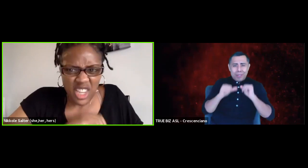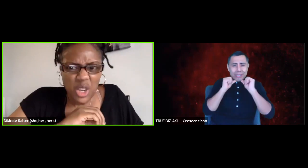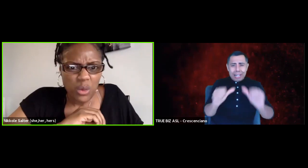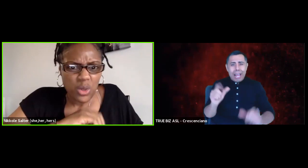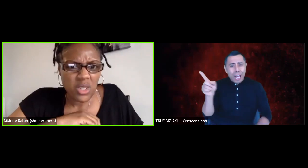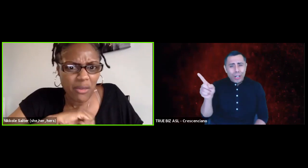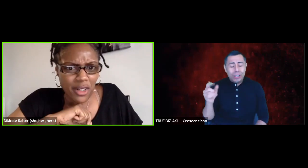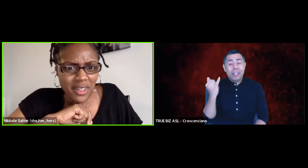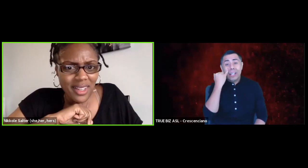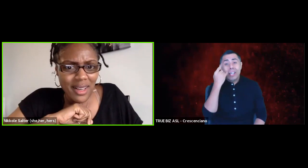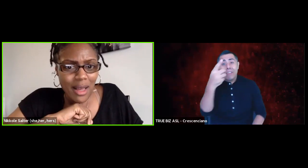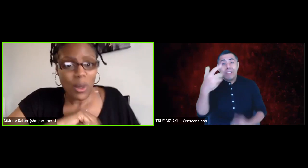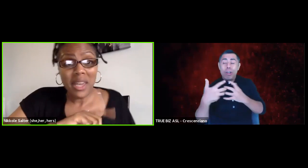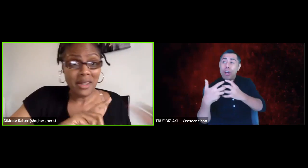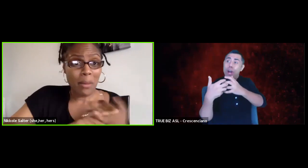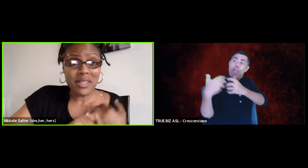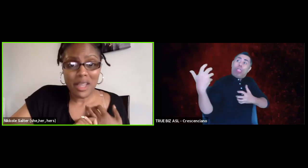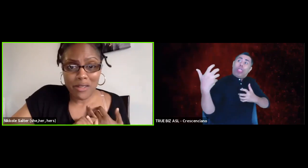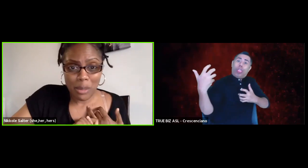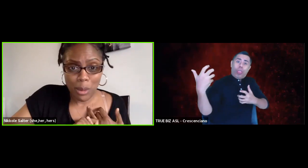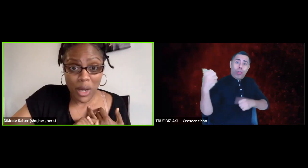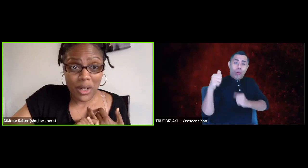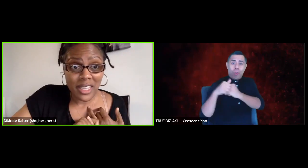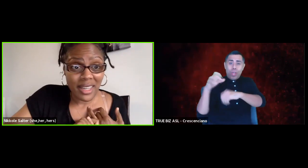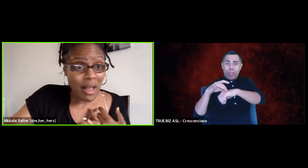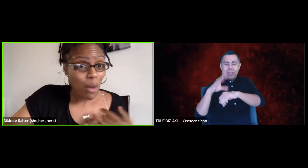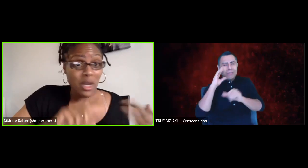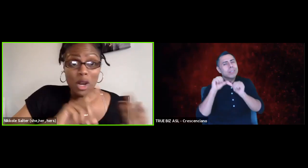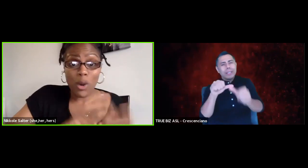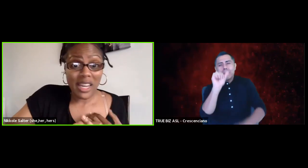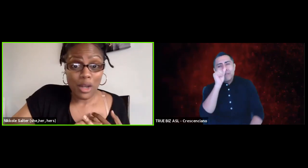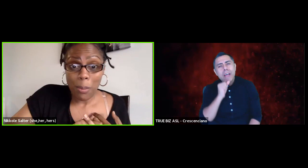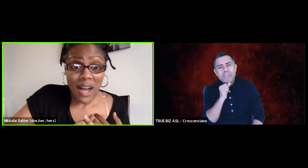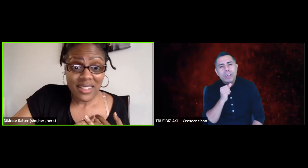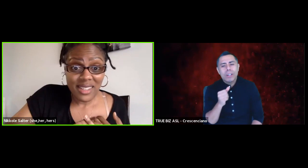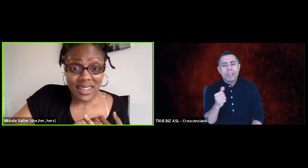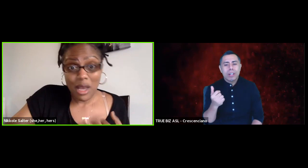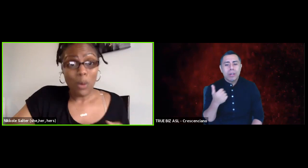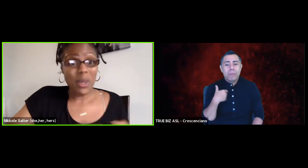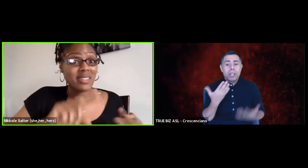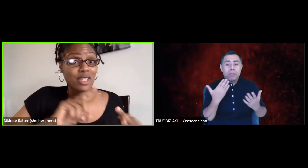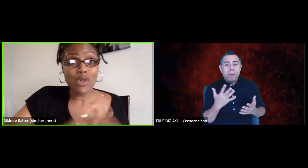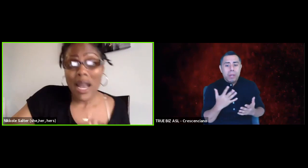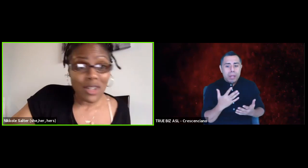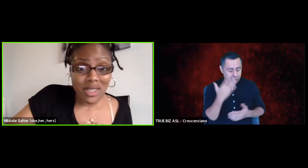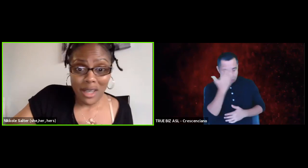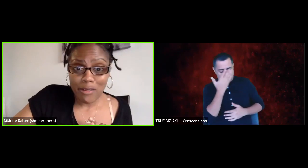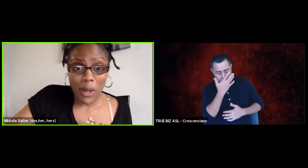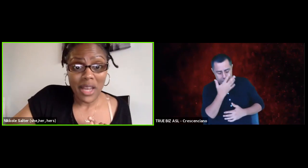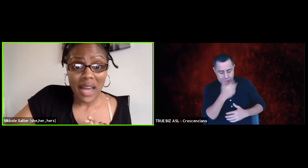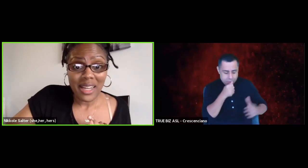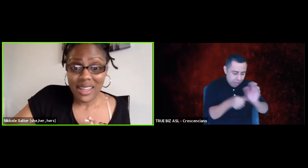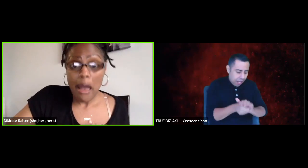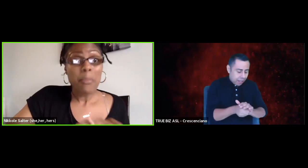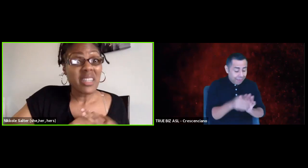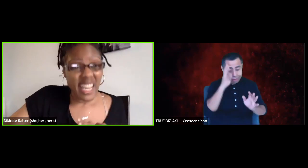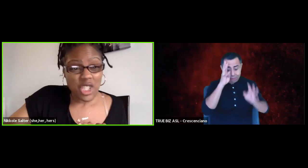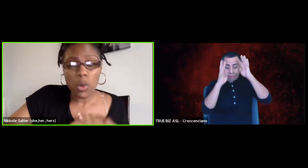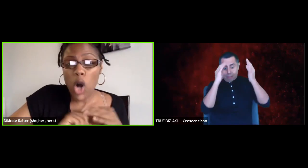we will continue to suffer. We can numb ourselves temporarily. We can create new policies. We can distract ourselves periodically,